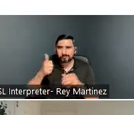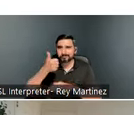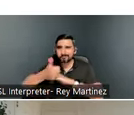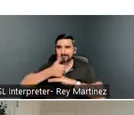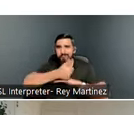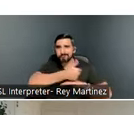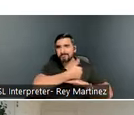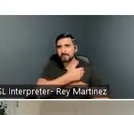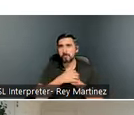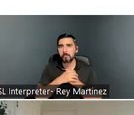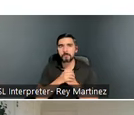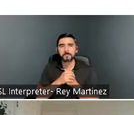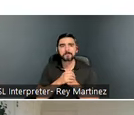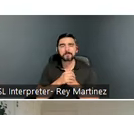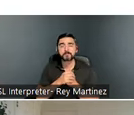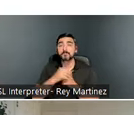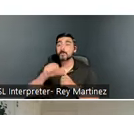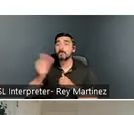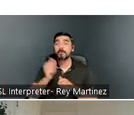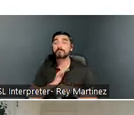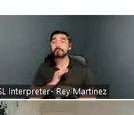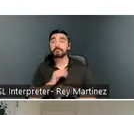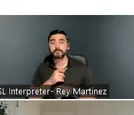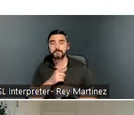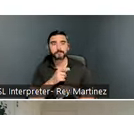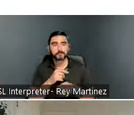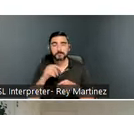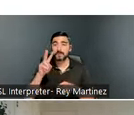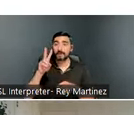Something else that’s really important to note is that Valor on the Fax was built